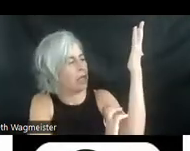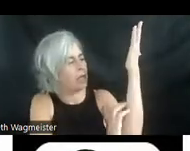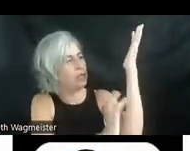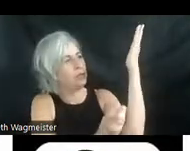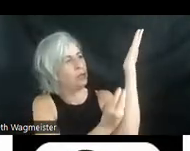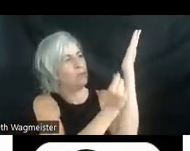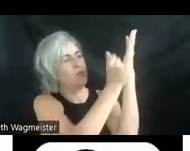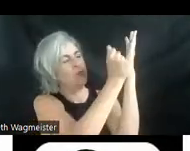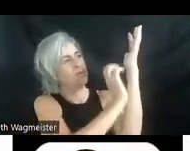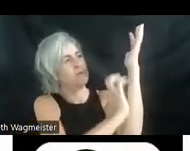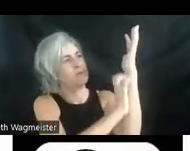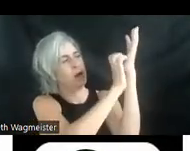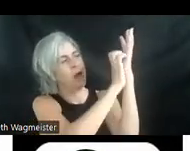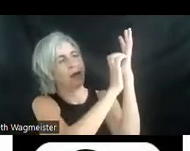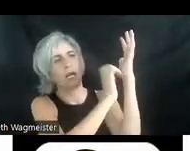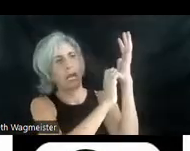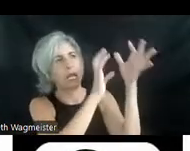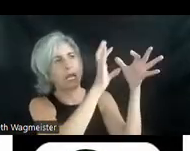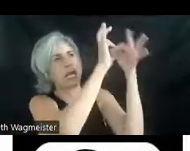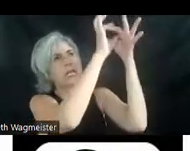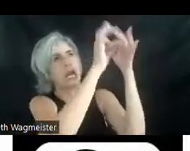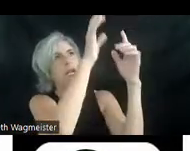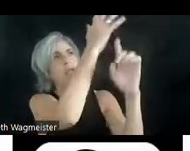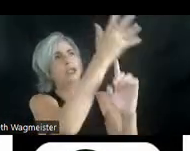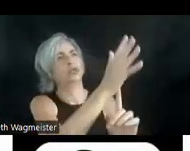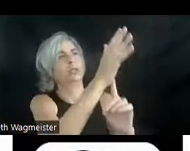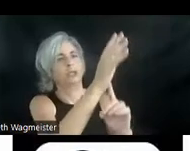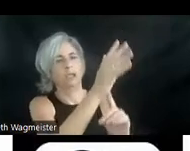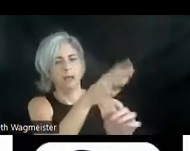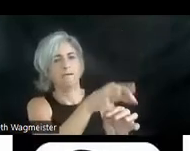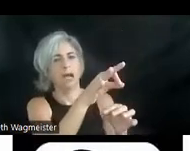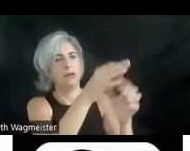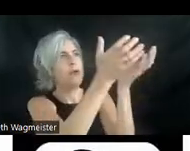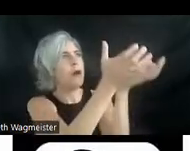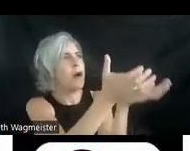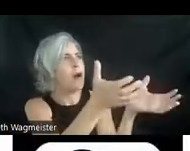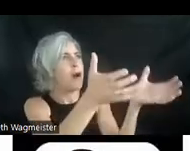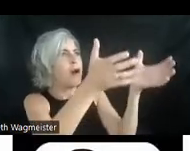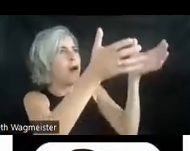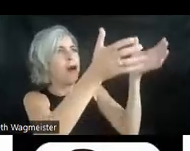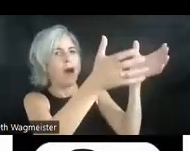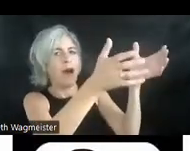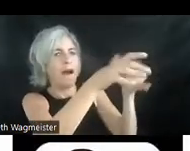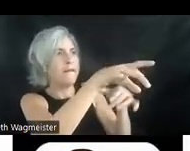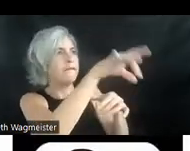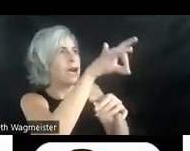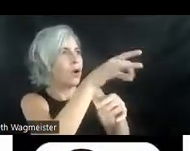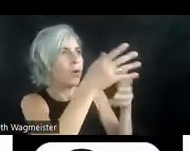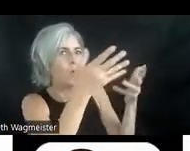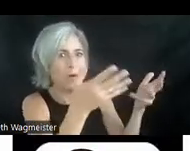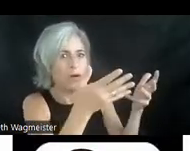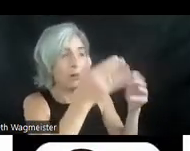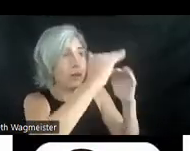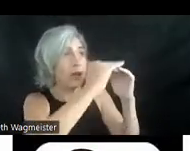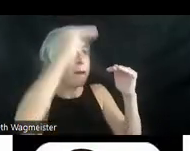the network of connecting tree limbs and discover their joints. Above his head Mohammed's fingers